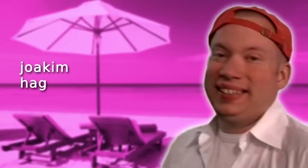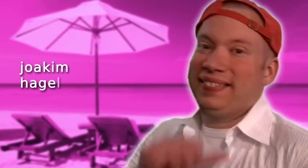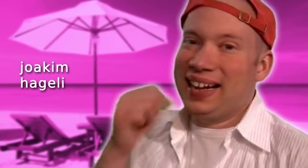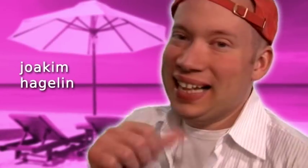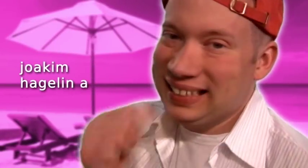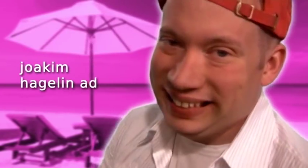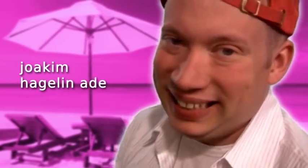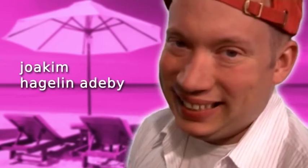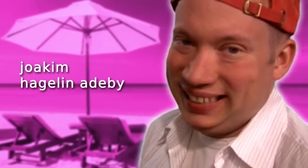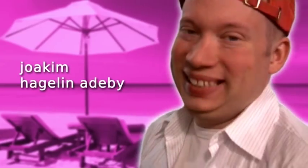Felix